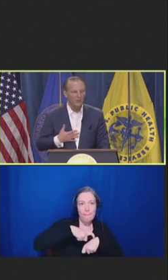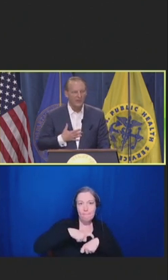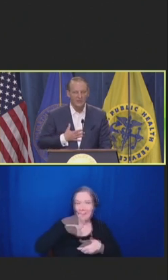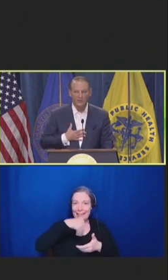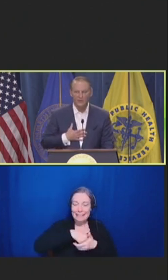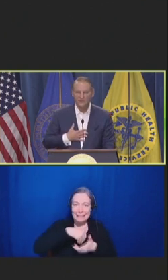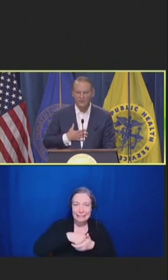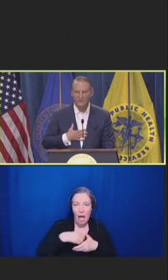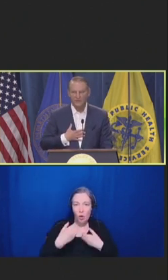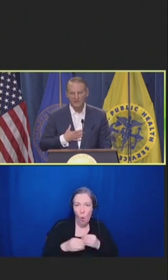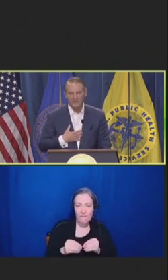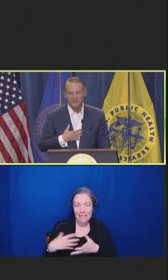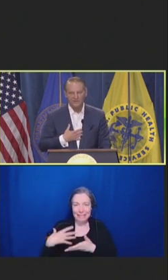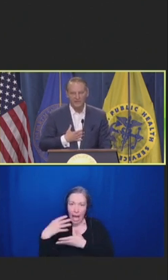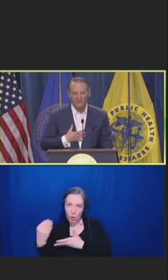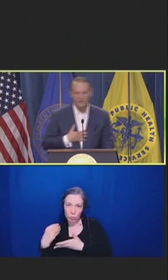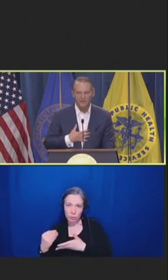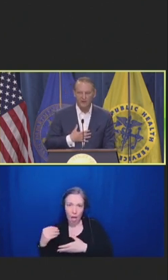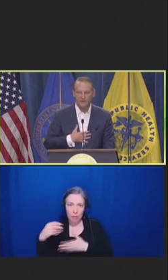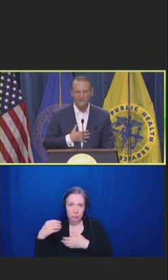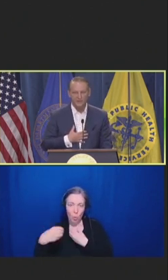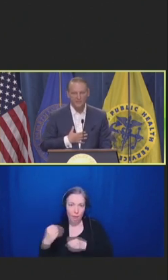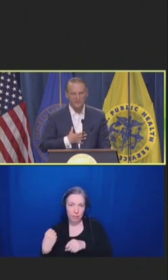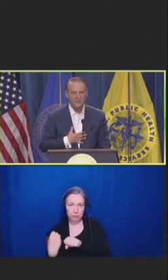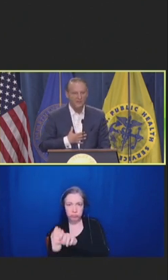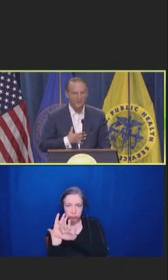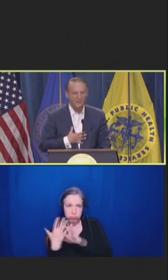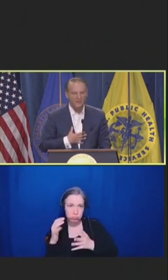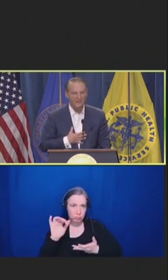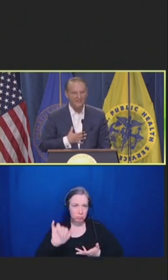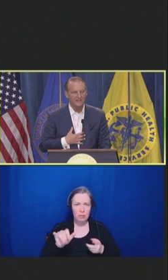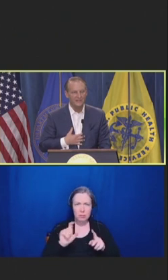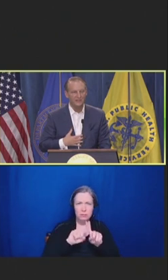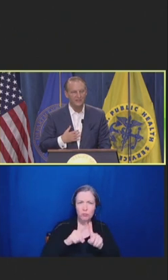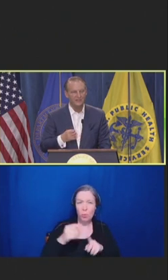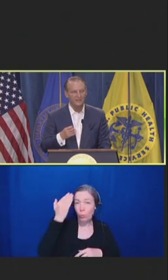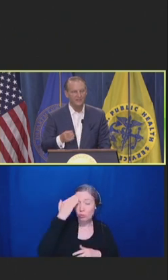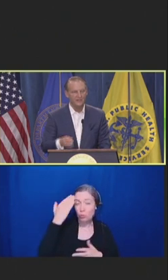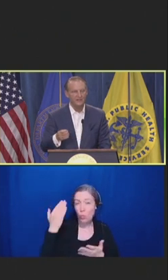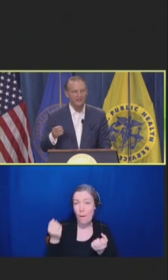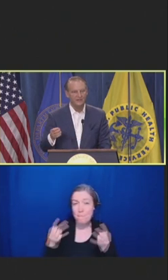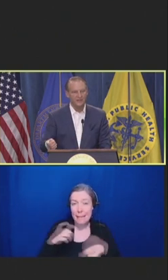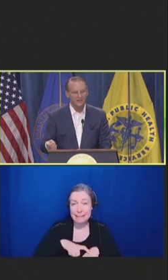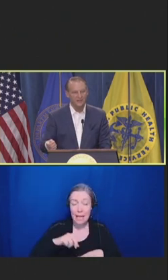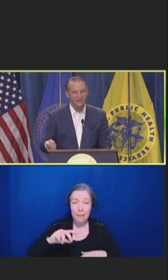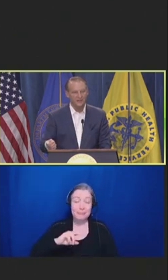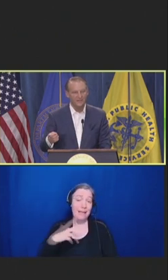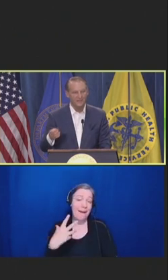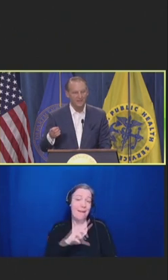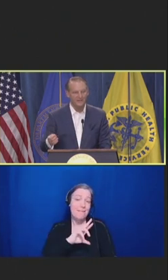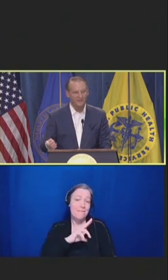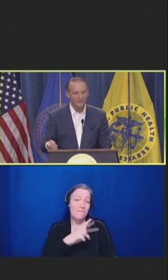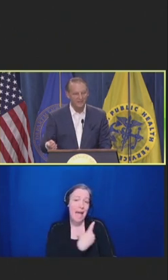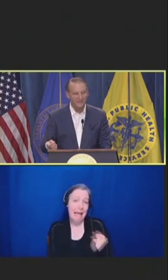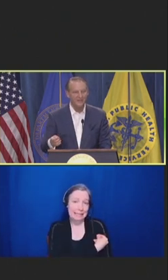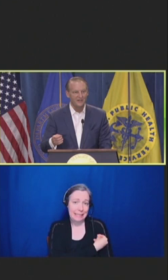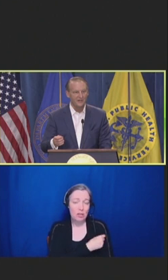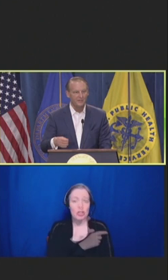We know in family there's medicine that oftentimes vaccination is a secondary event.